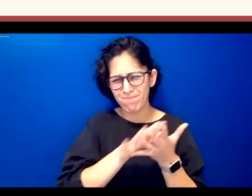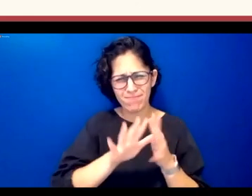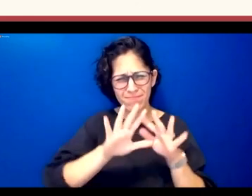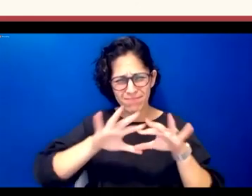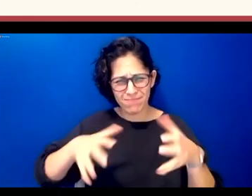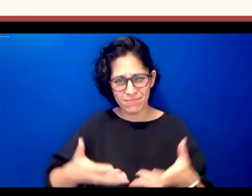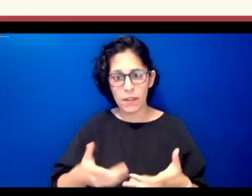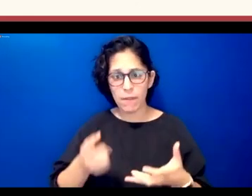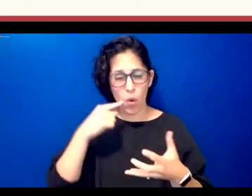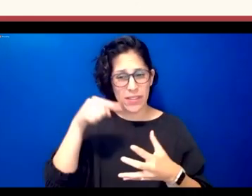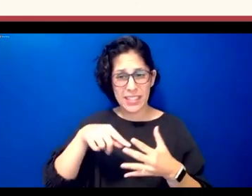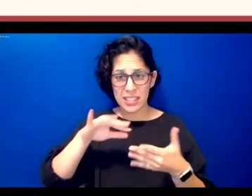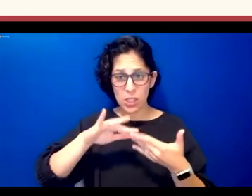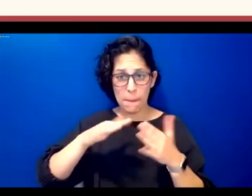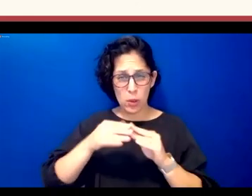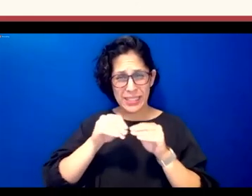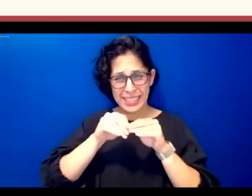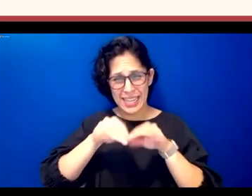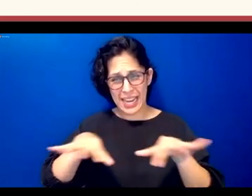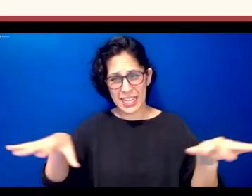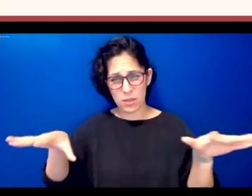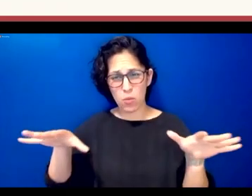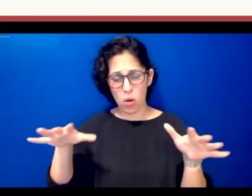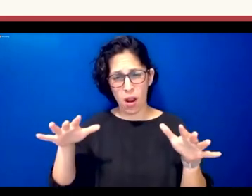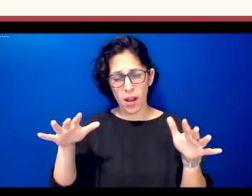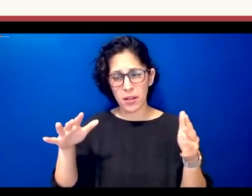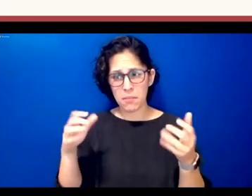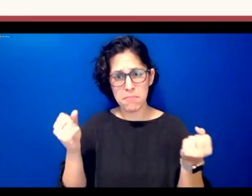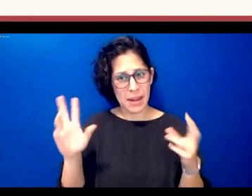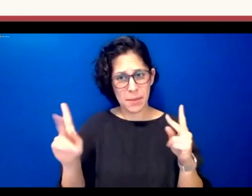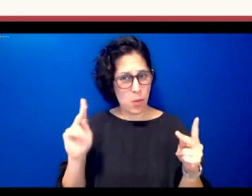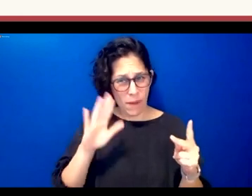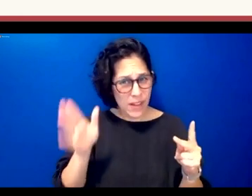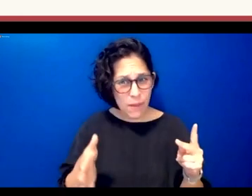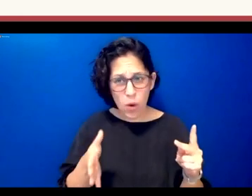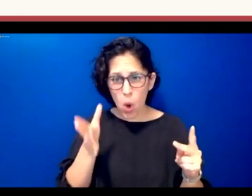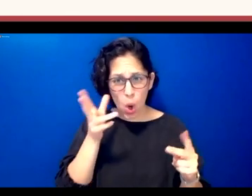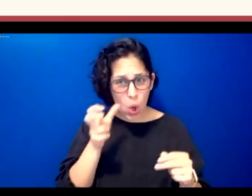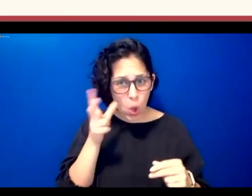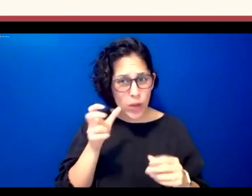community many of whom have never literally never heard the language spread across all